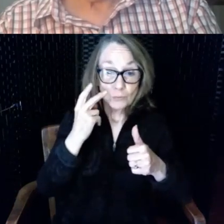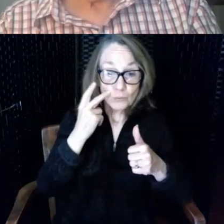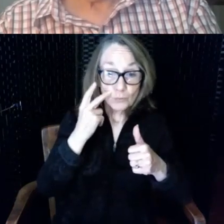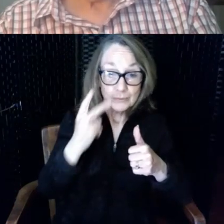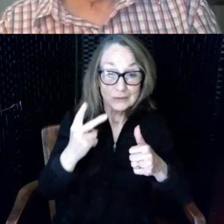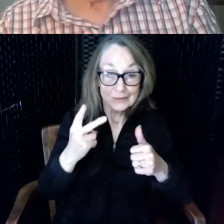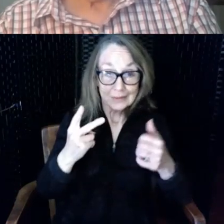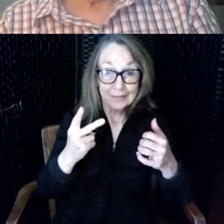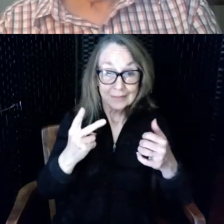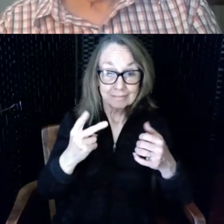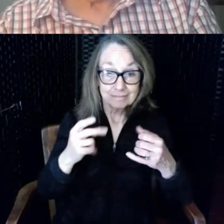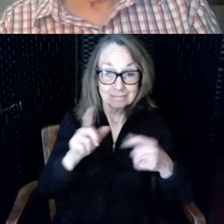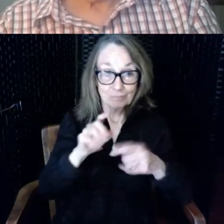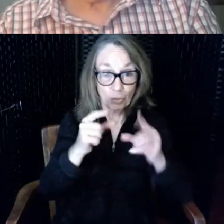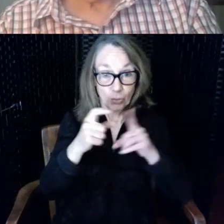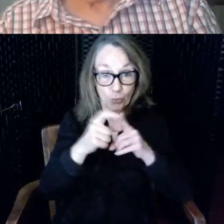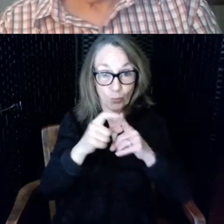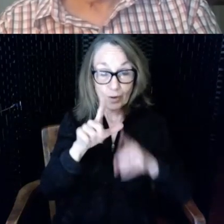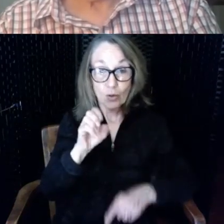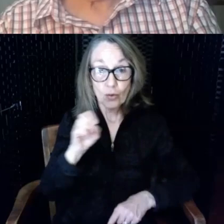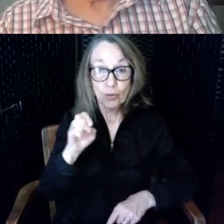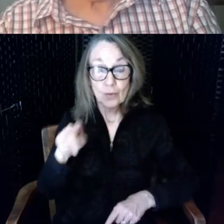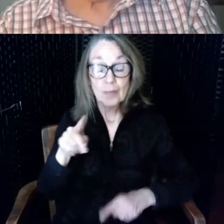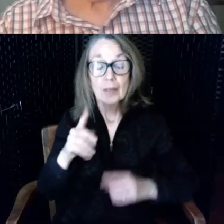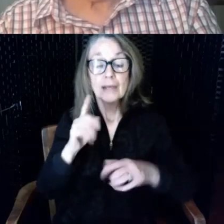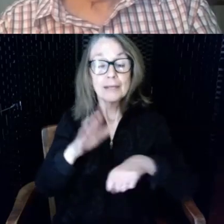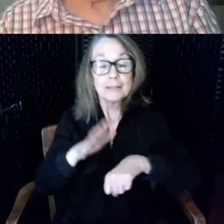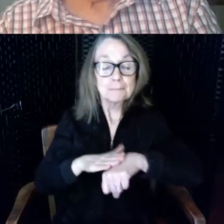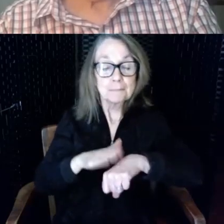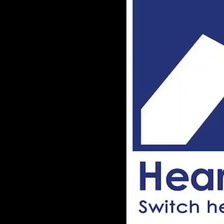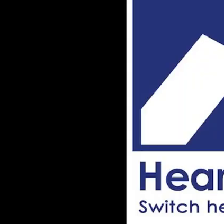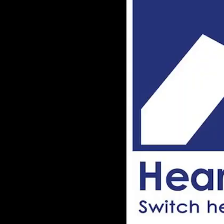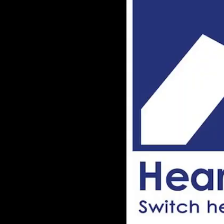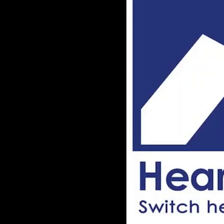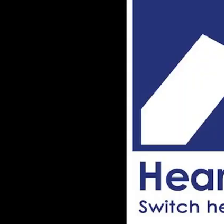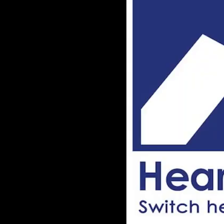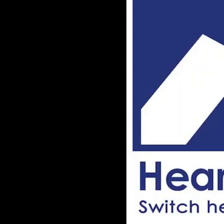to switch the hearing aid to t-coil